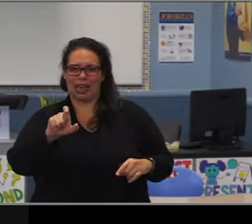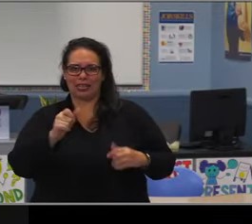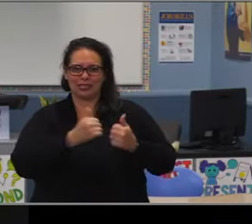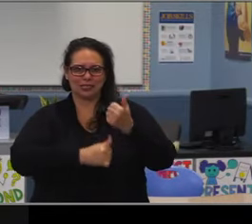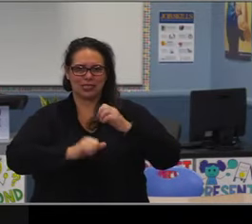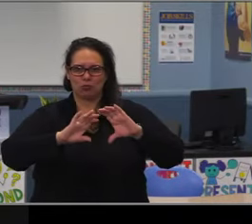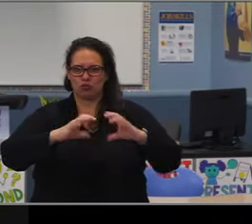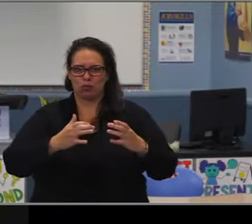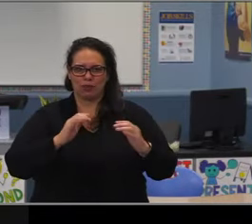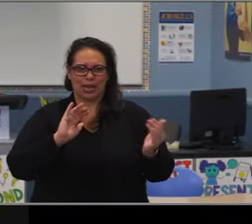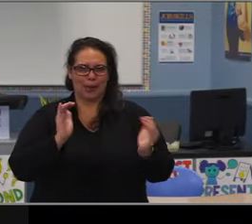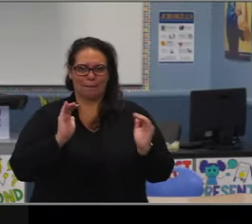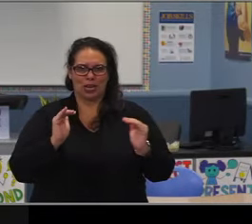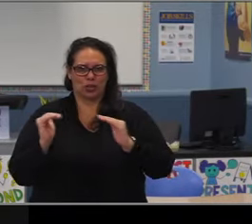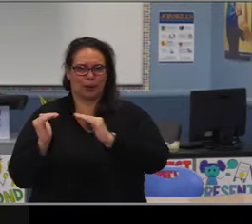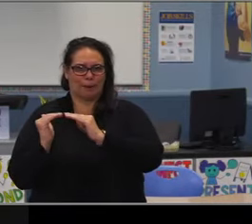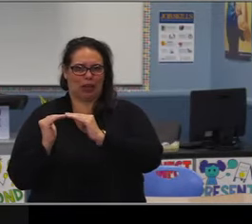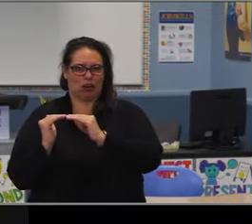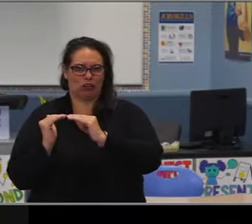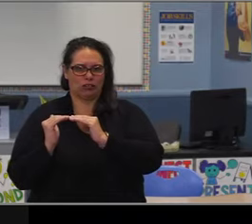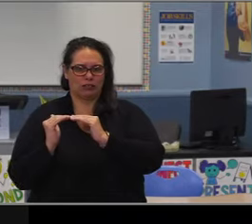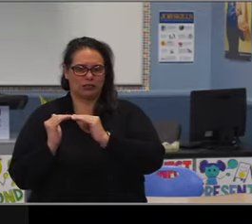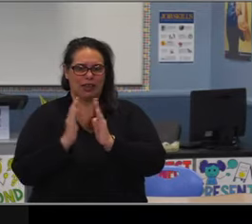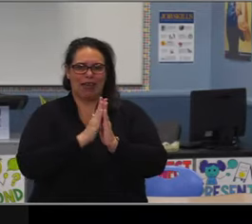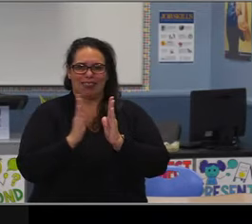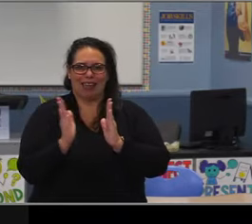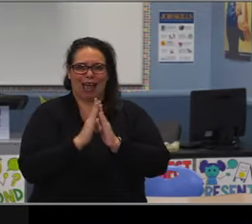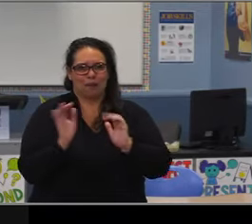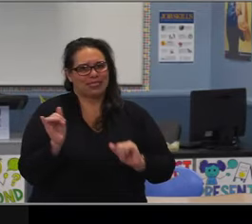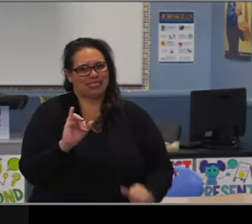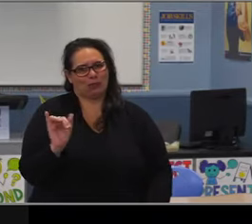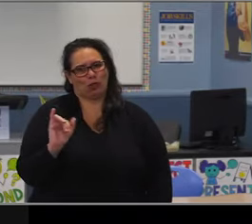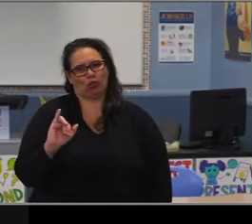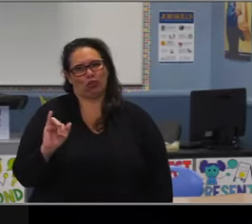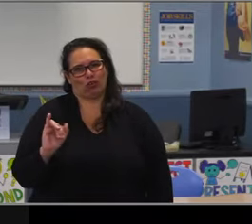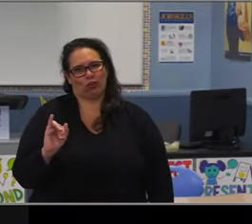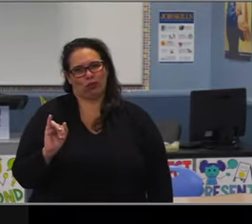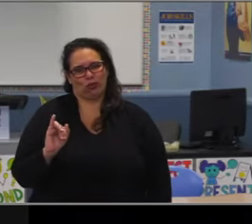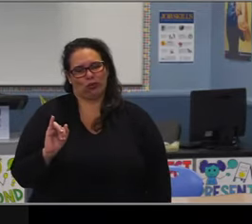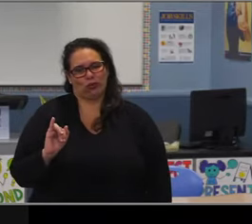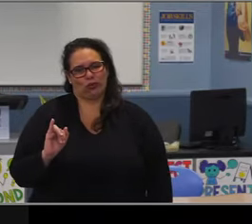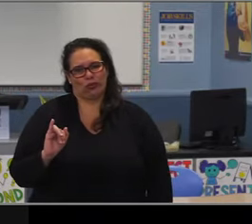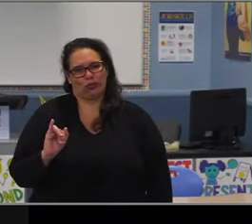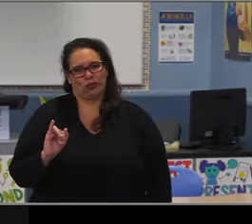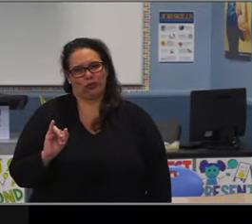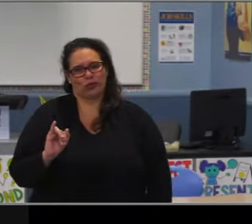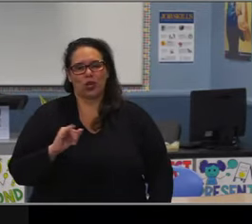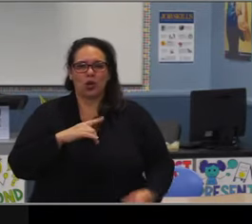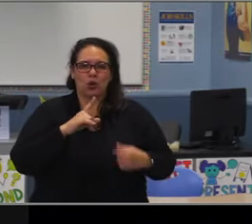largest percentage of our students, our overall district numbers, by the same logic and rationale